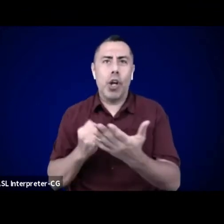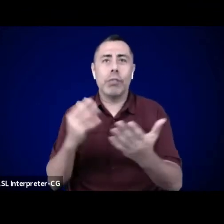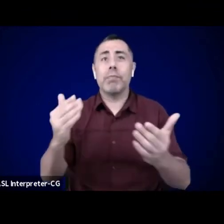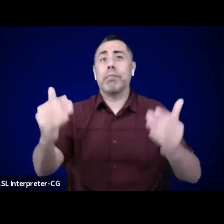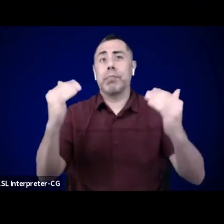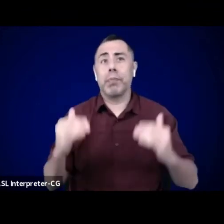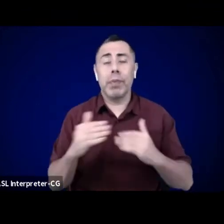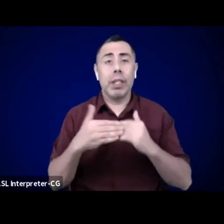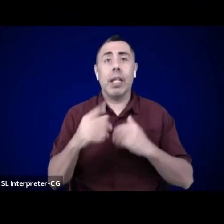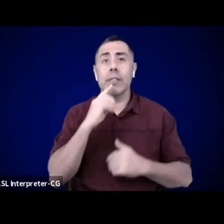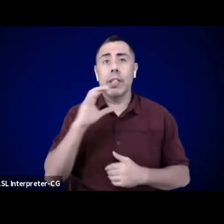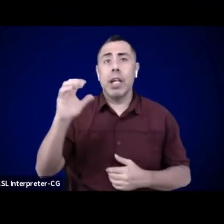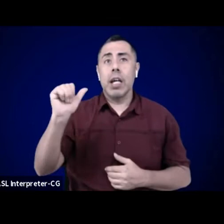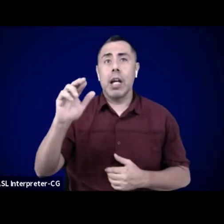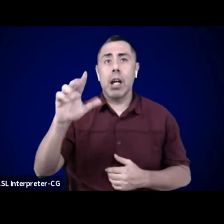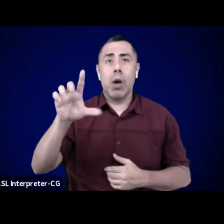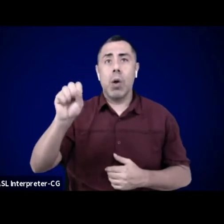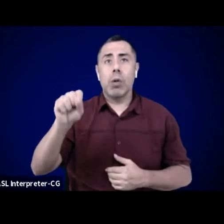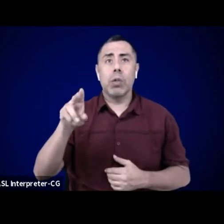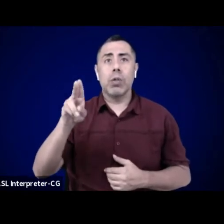(water flowing)